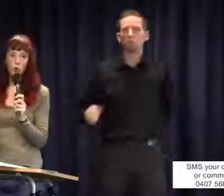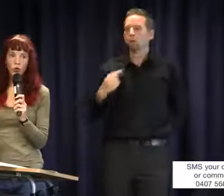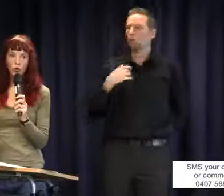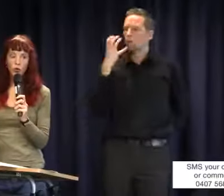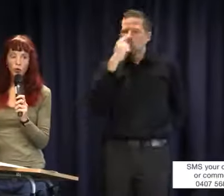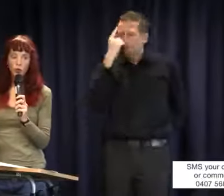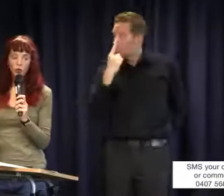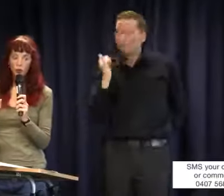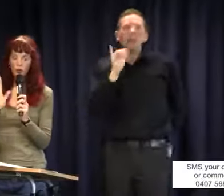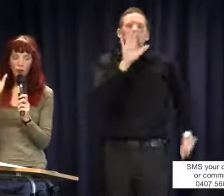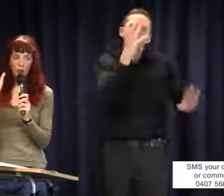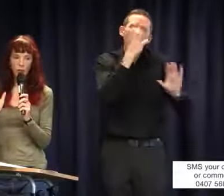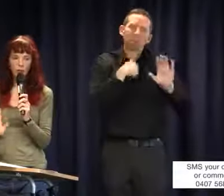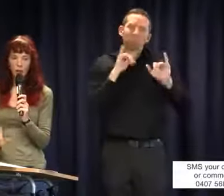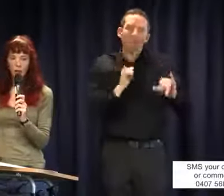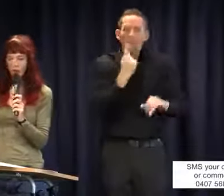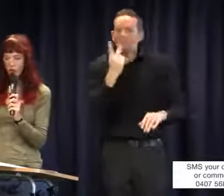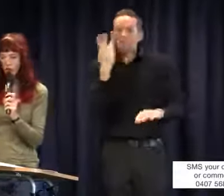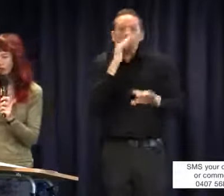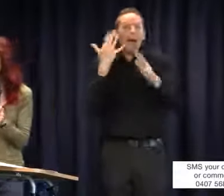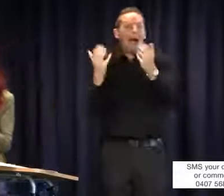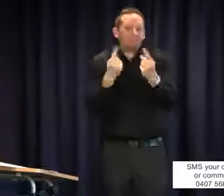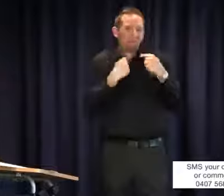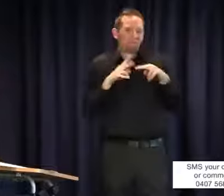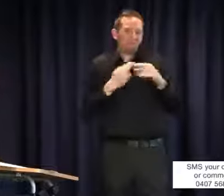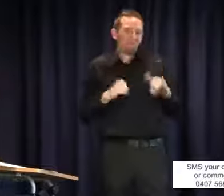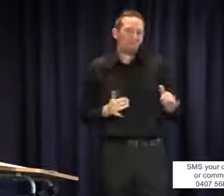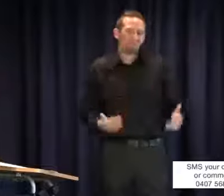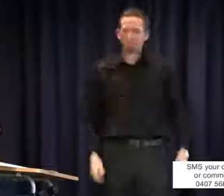or two schools that do it. Someone can tell me if they do.